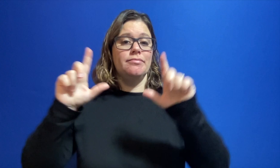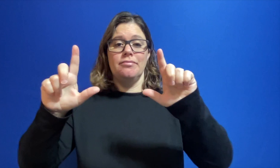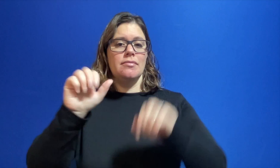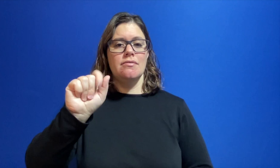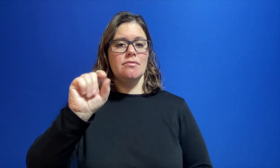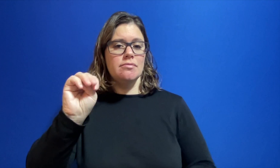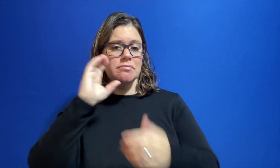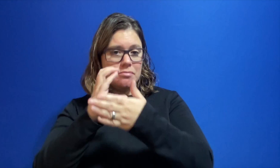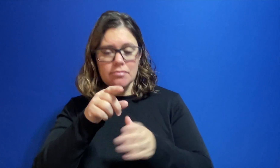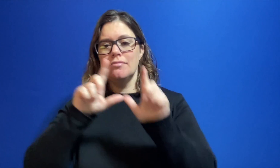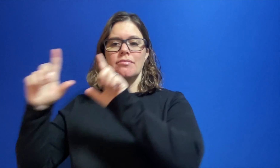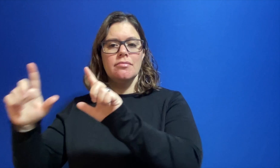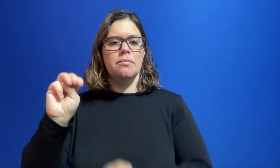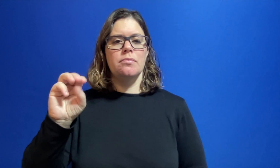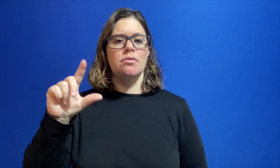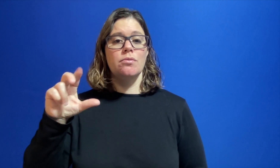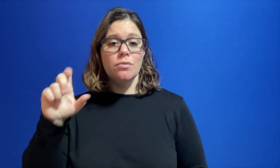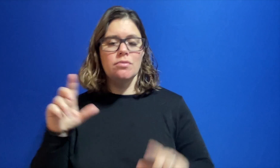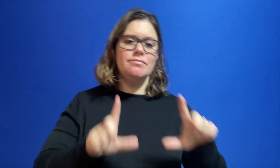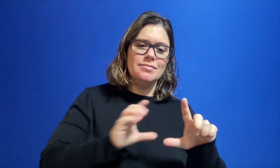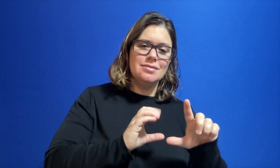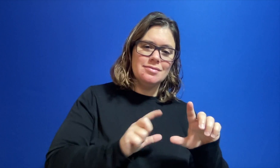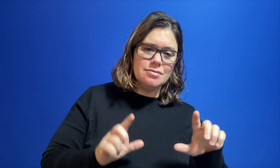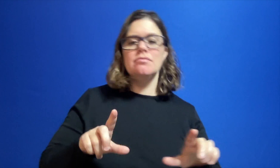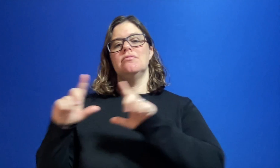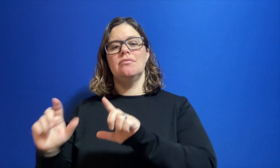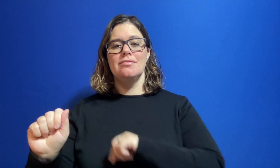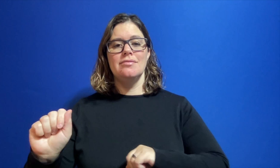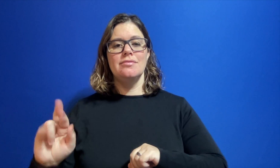A picture of an "Atom", "Molecule", "Cell", and "Air"